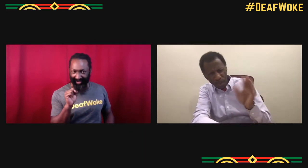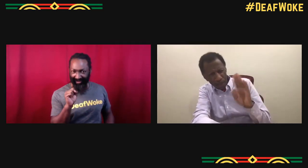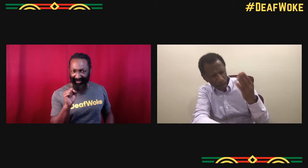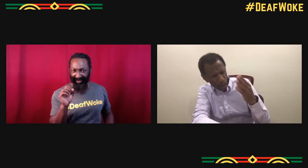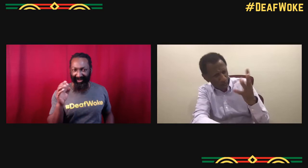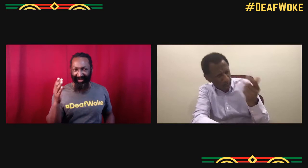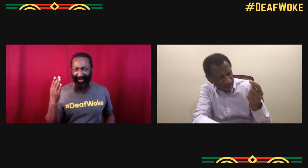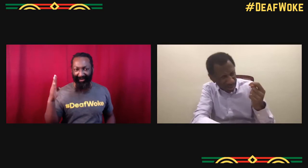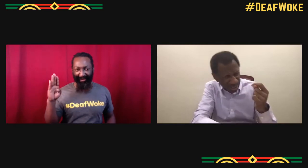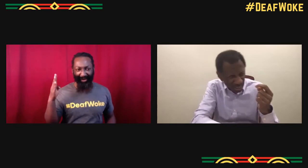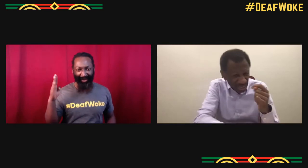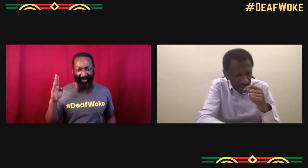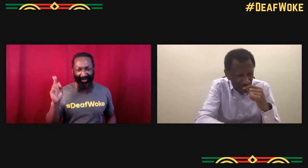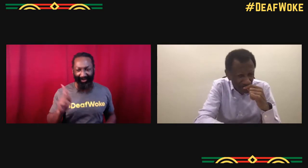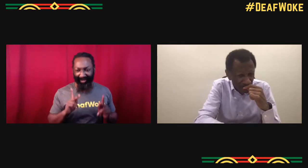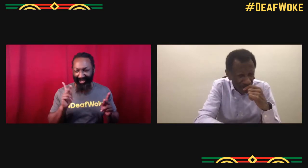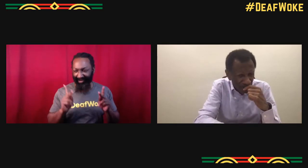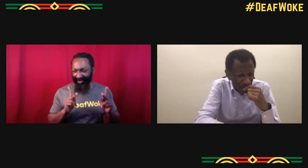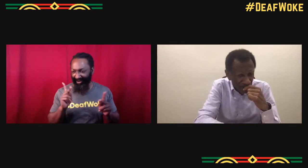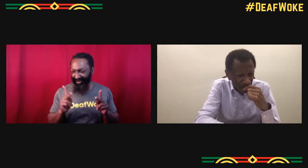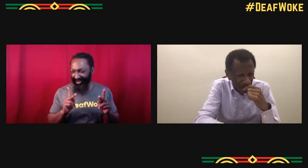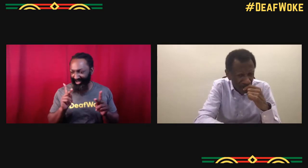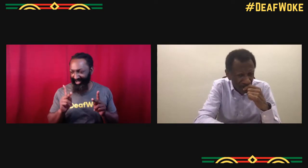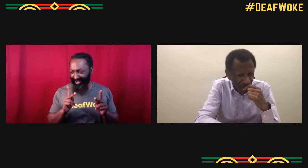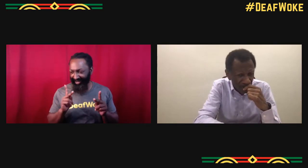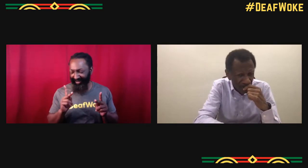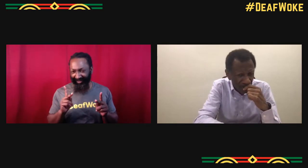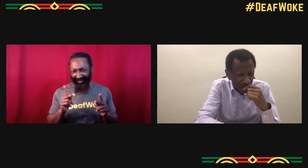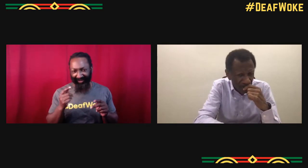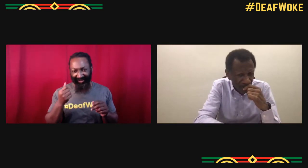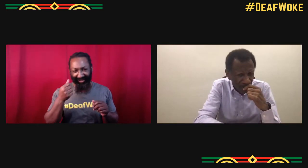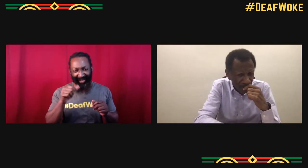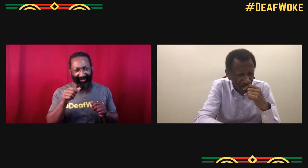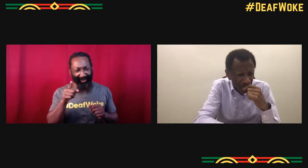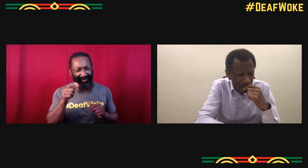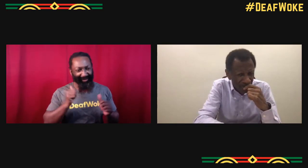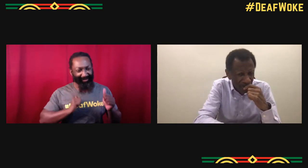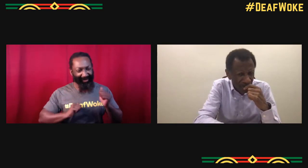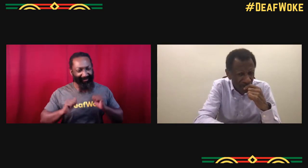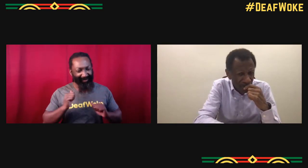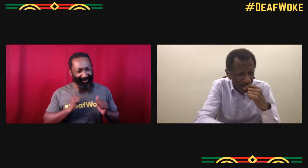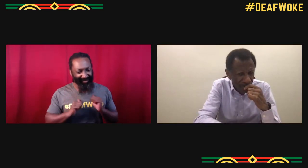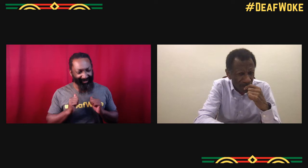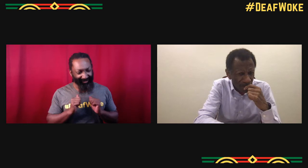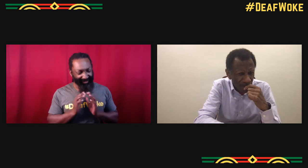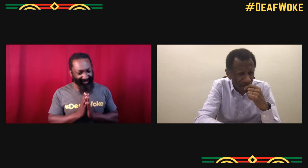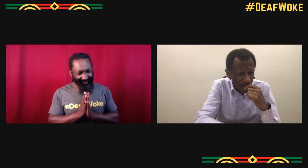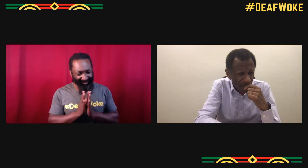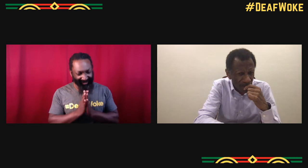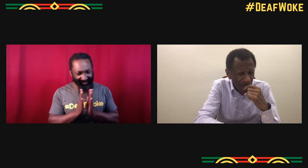I remember that you played a blue, what are they called? They're the blue people, I'm trying to remember the show.